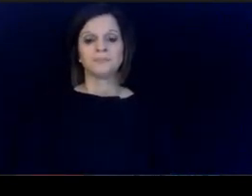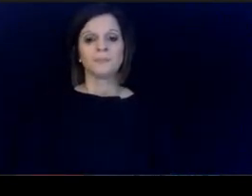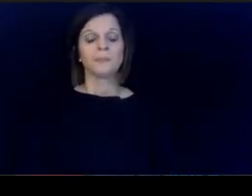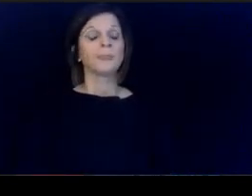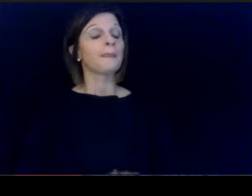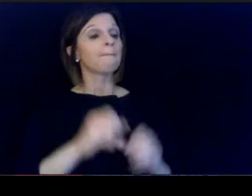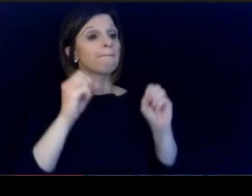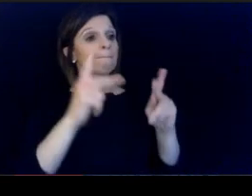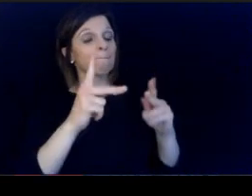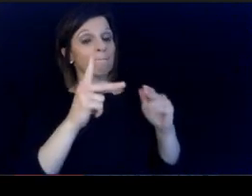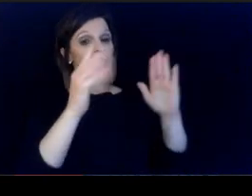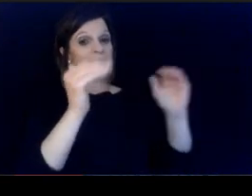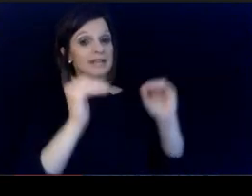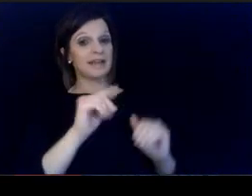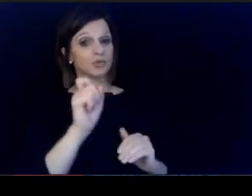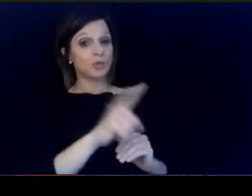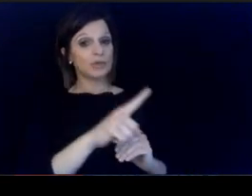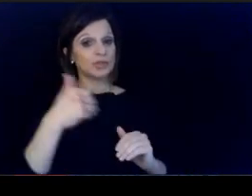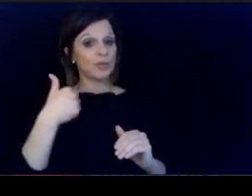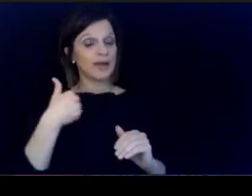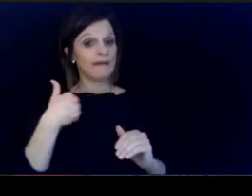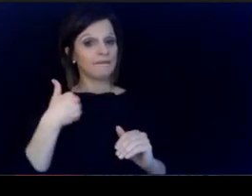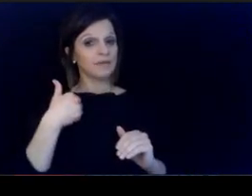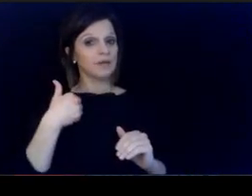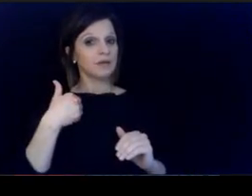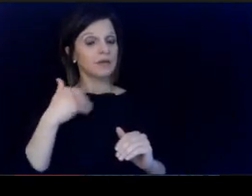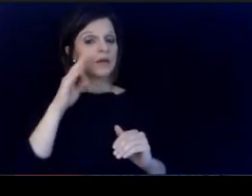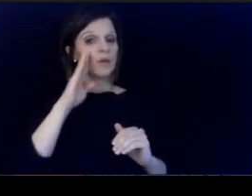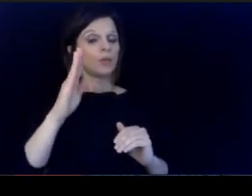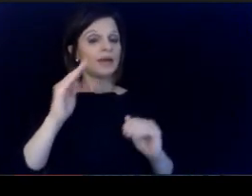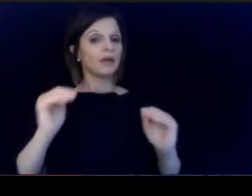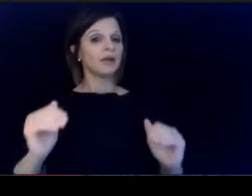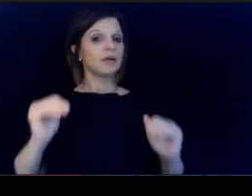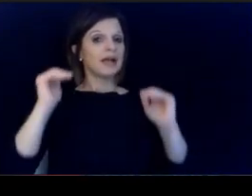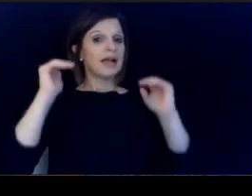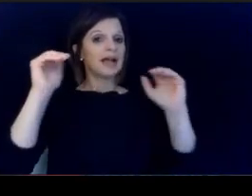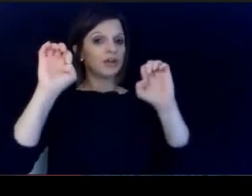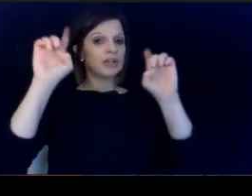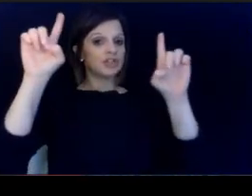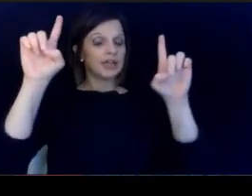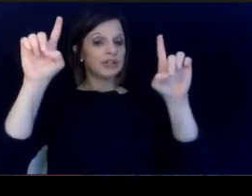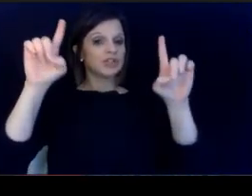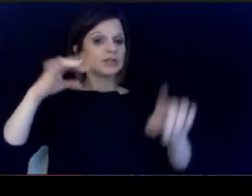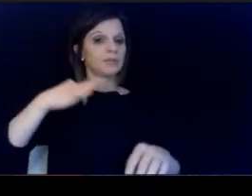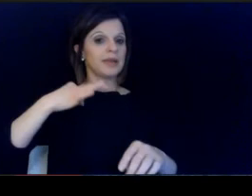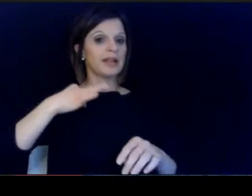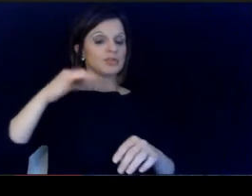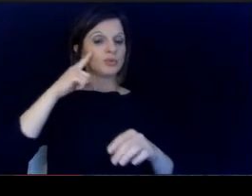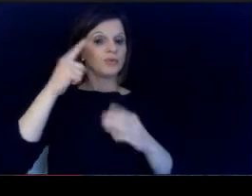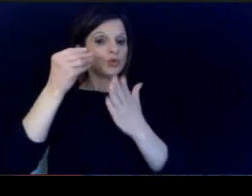Alright, our next question that we have is will. higher education be eligible for funding?